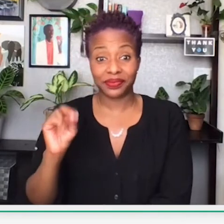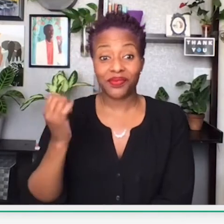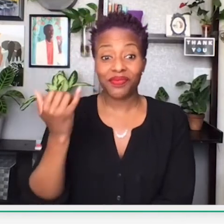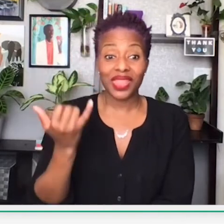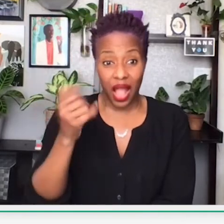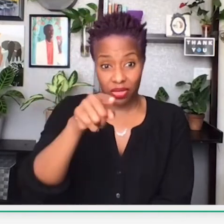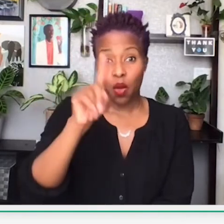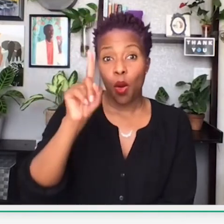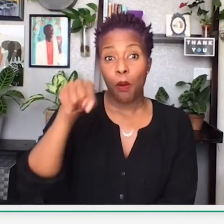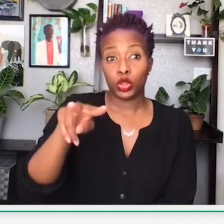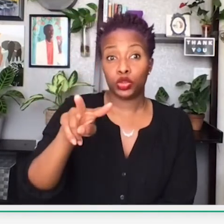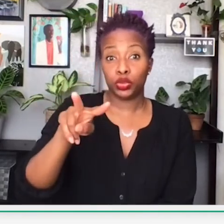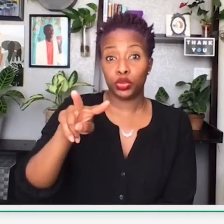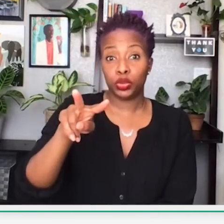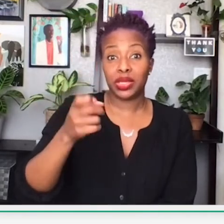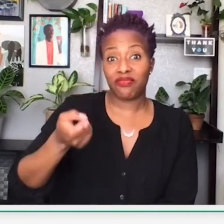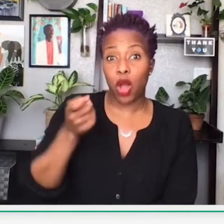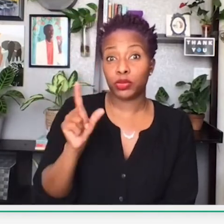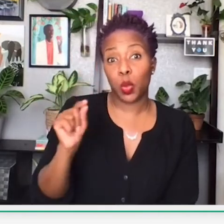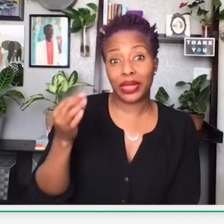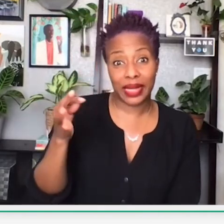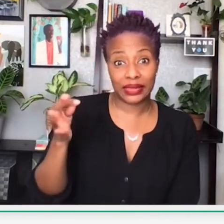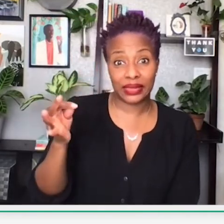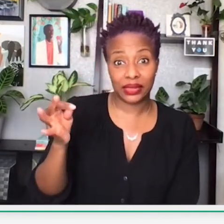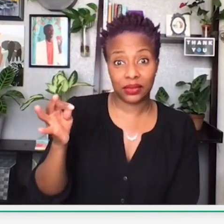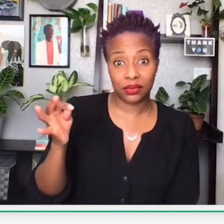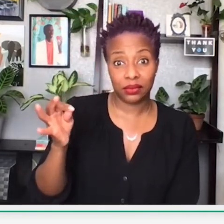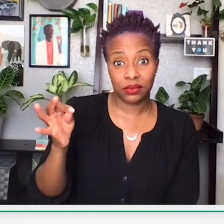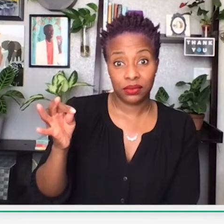Despite that, it still has an impact on our economic stance.